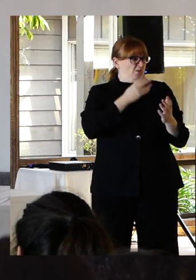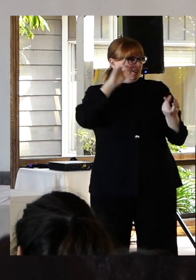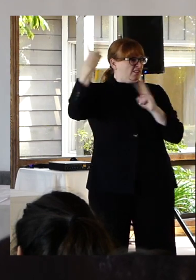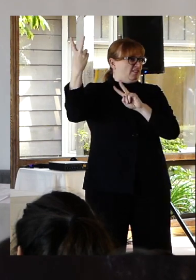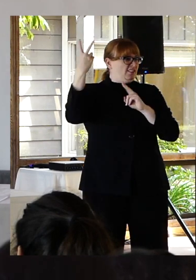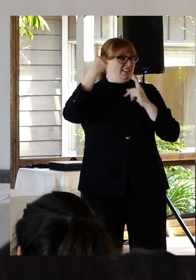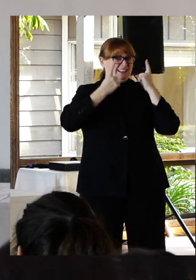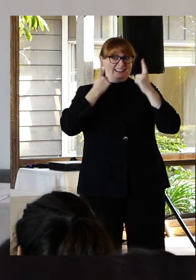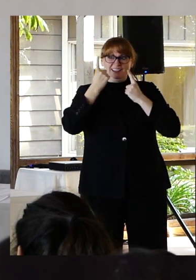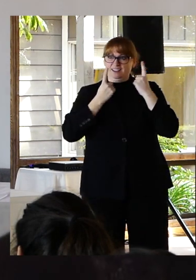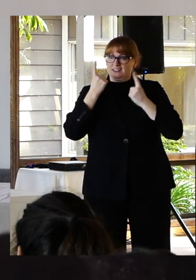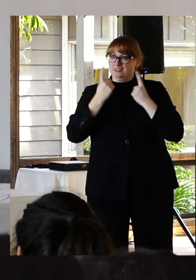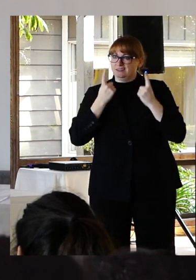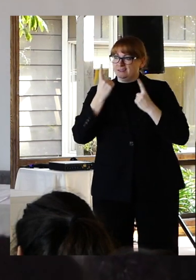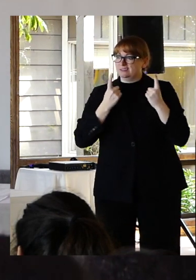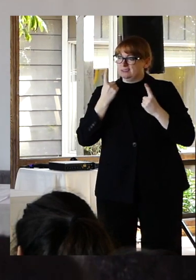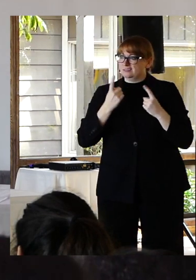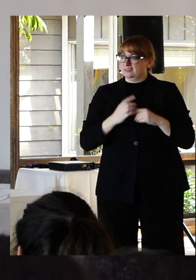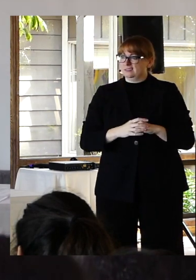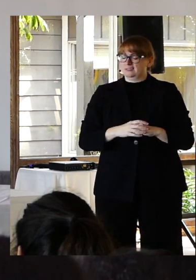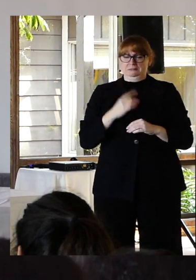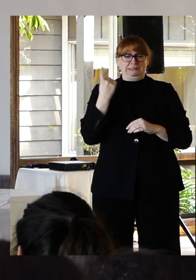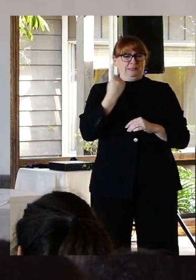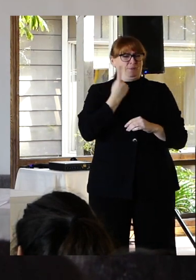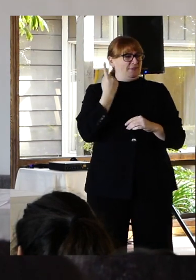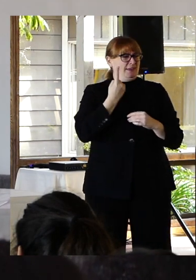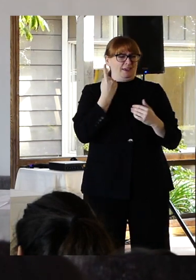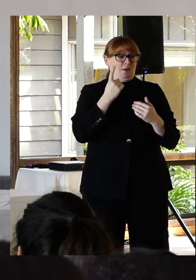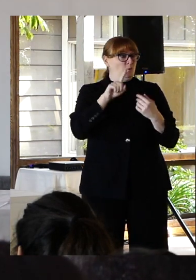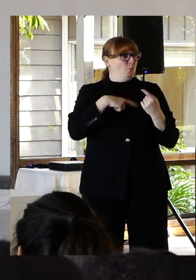There is something disarming about the bluntness of that question. A. Frankly